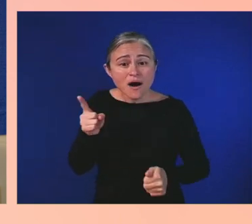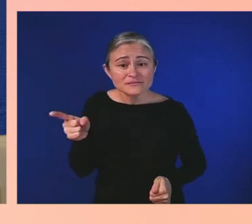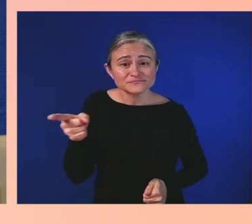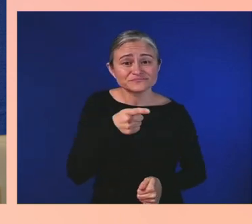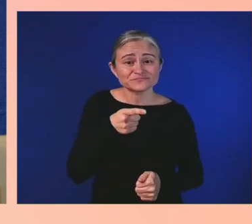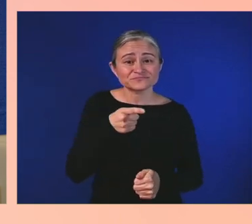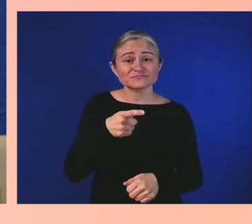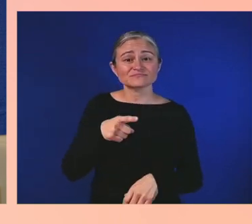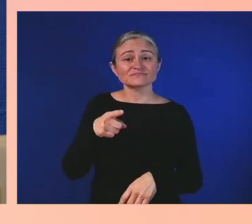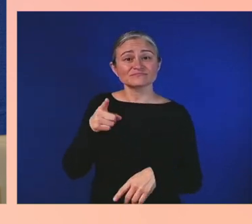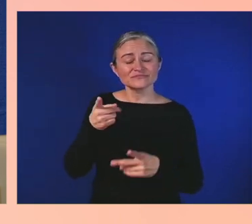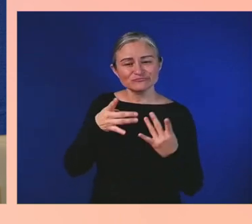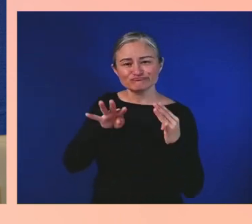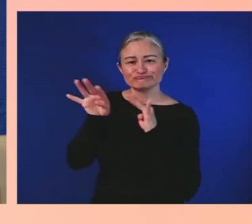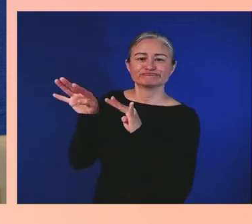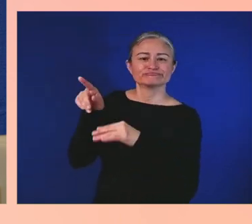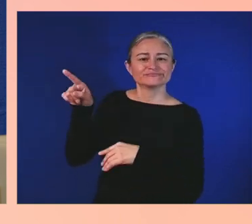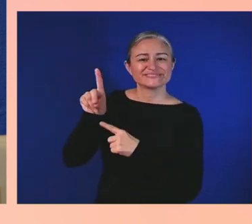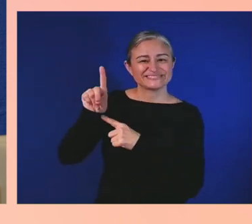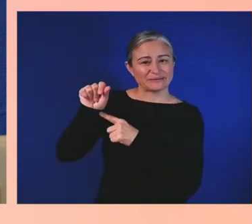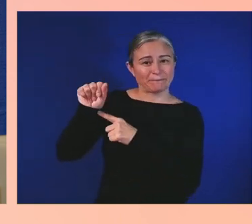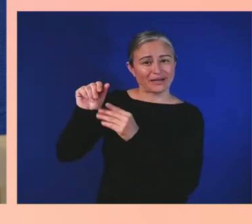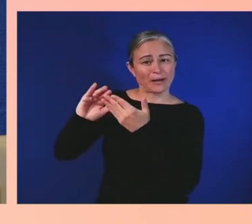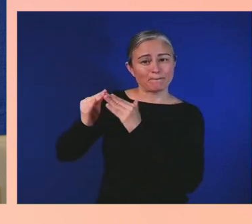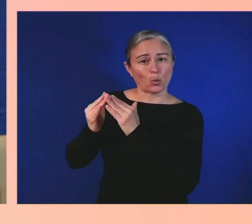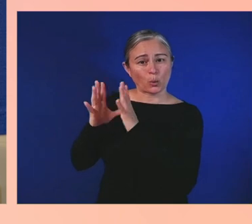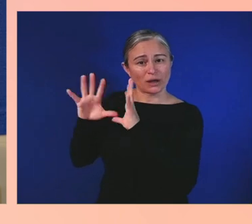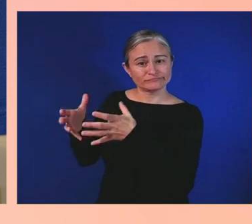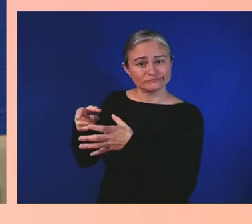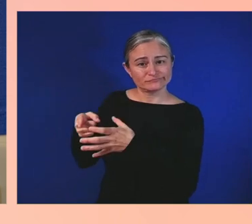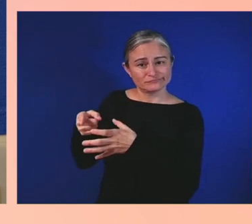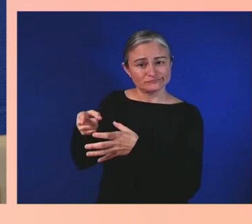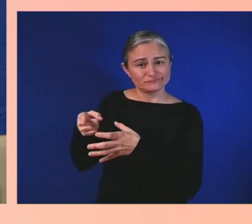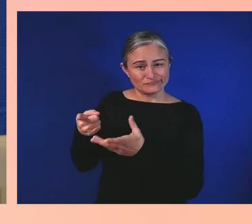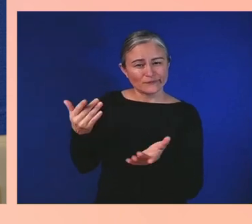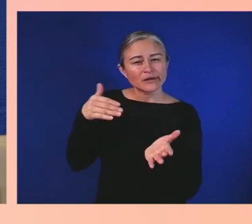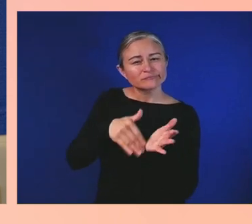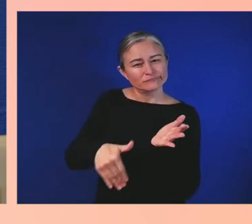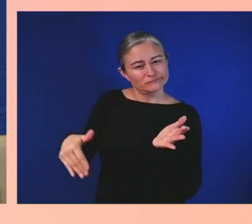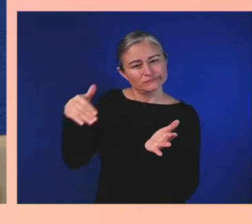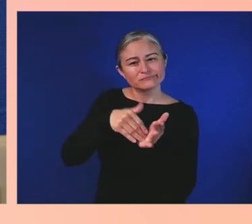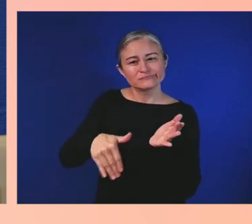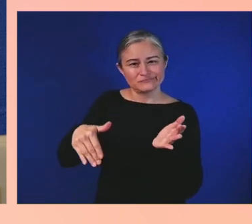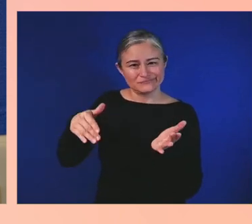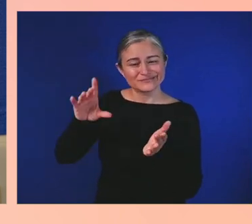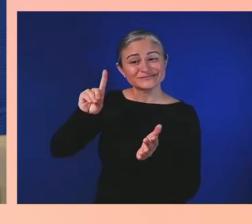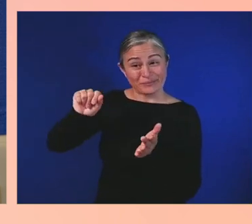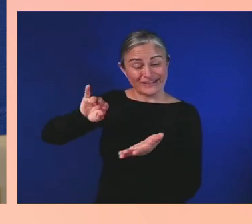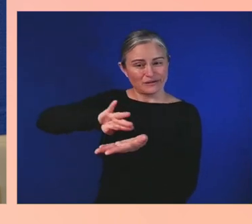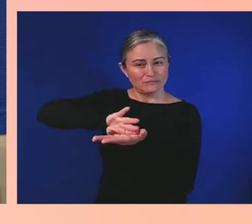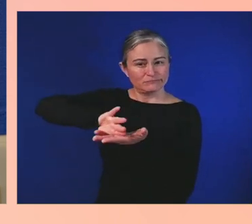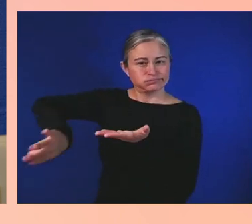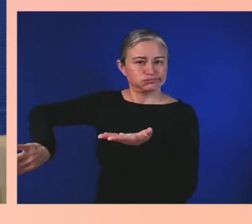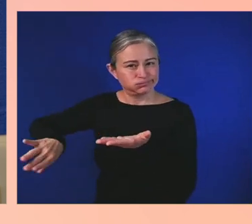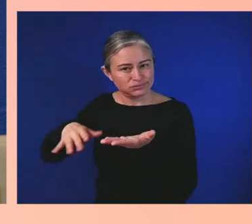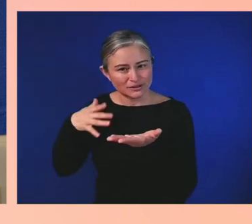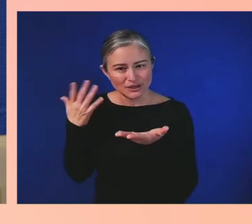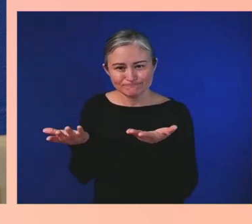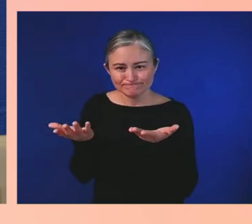So often, we are in a position where we are told that our history is not important,